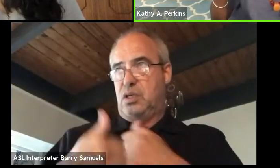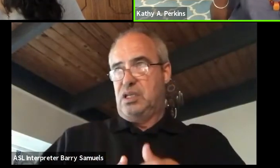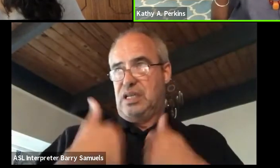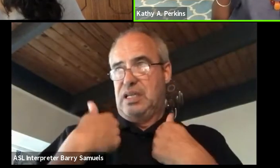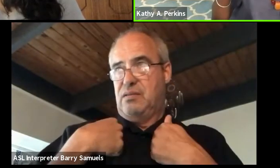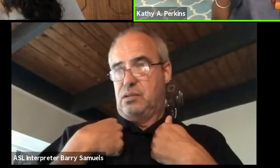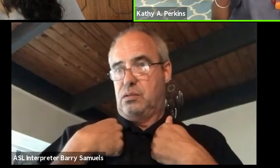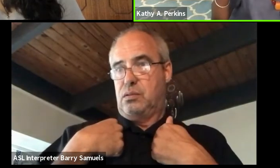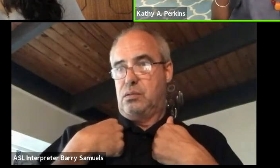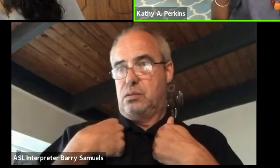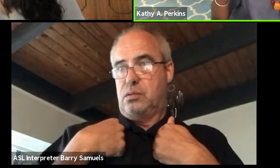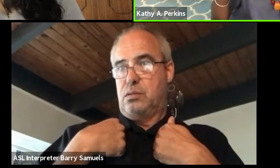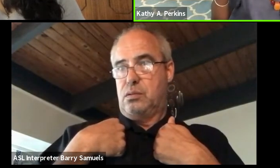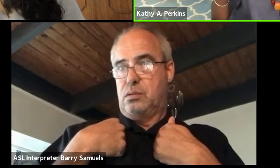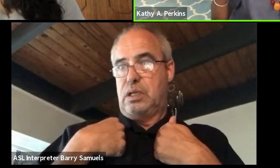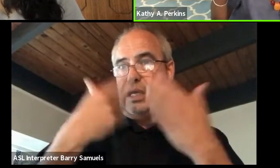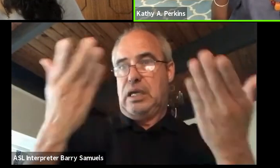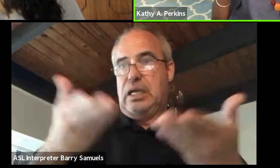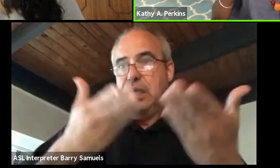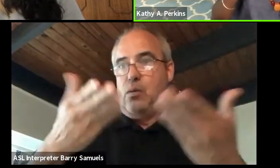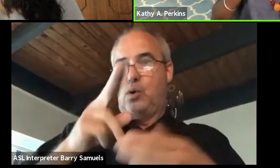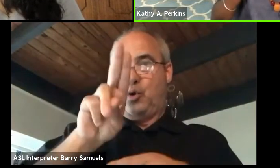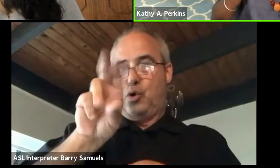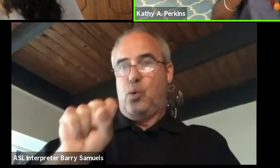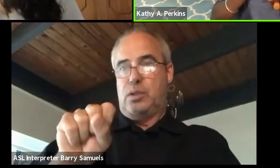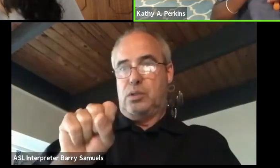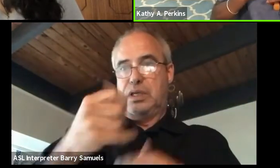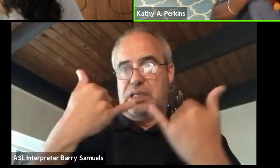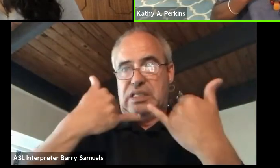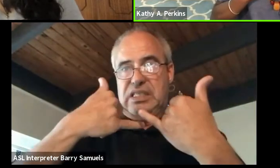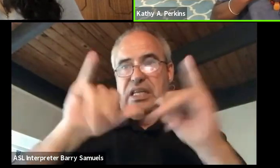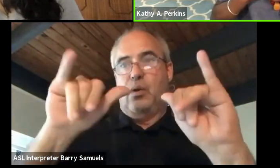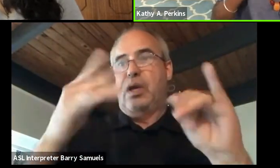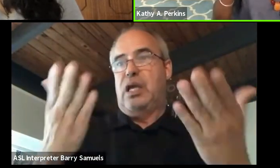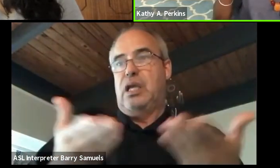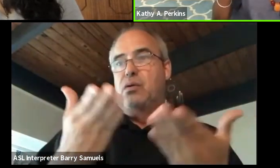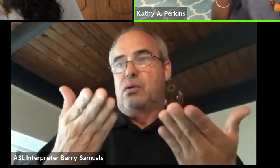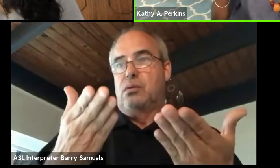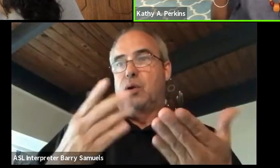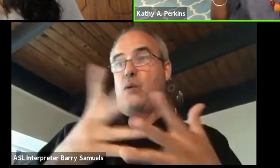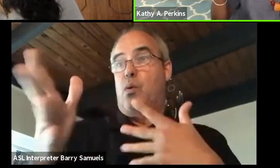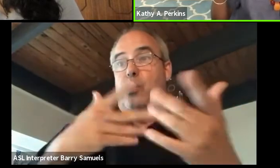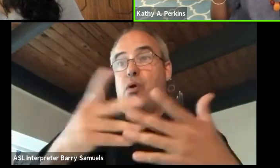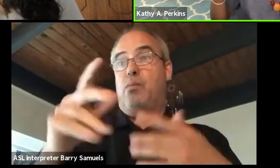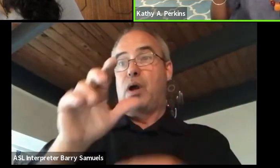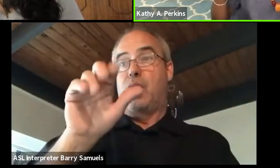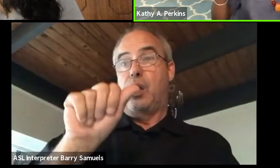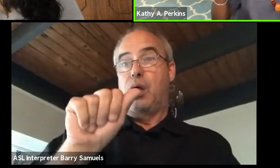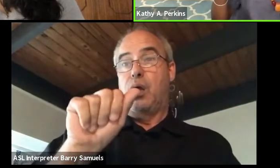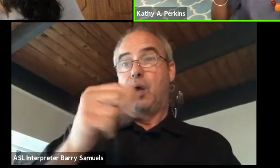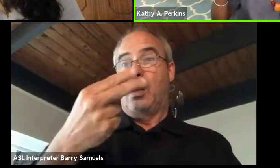She was here in the US and she schooled here. And even though Ama Aidoo was teaching it ground,